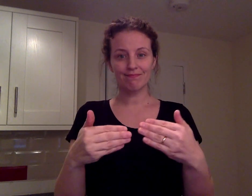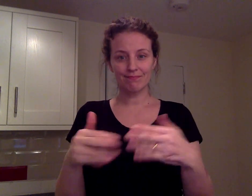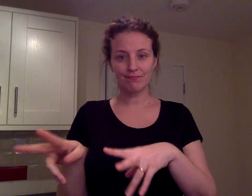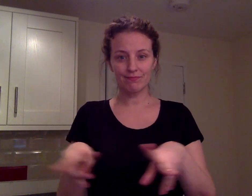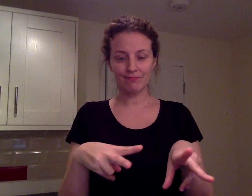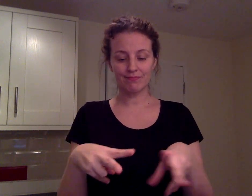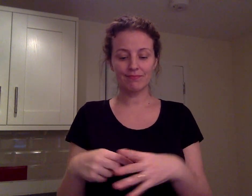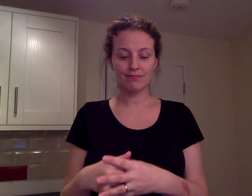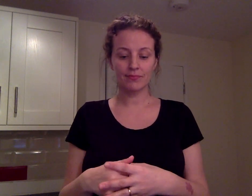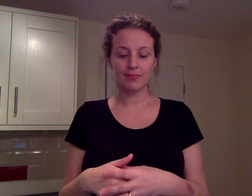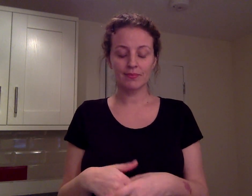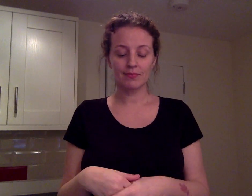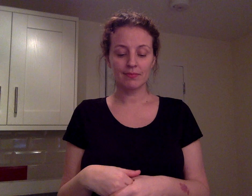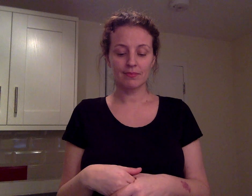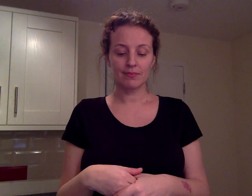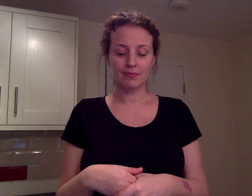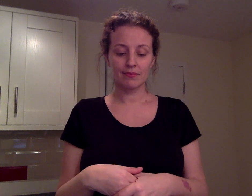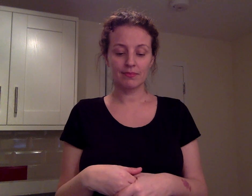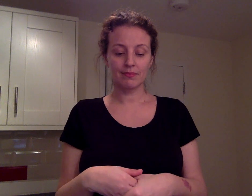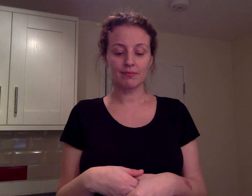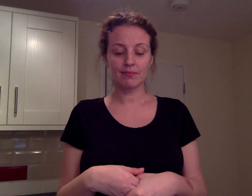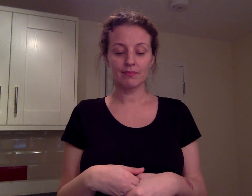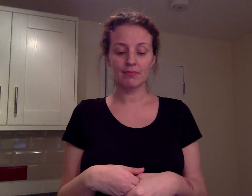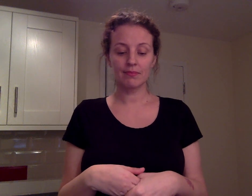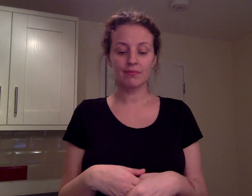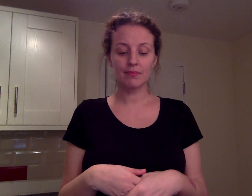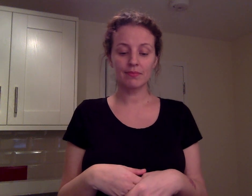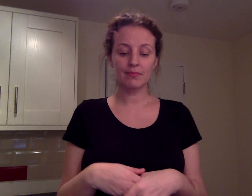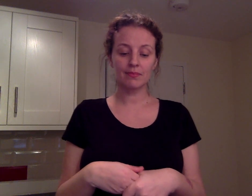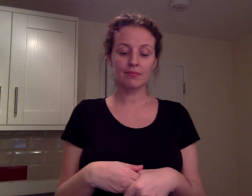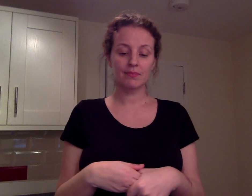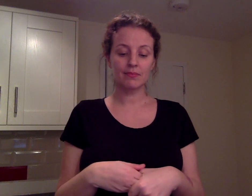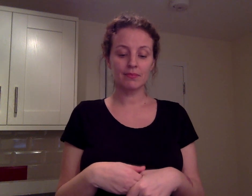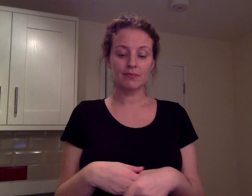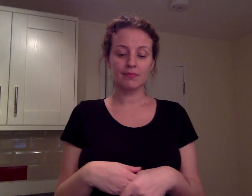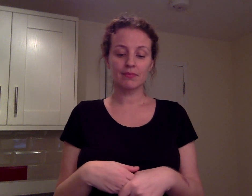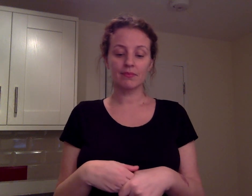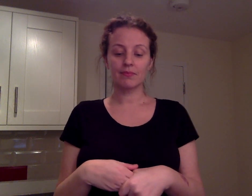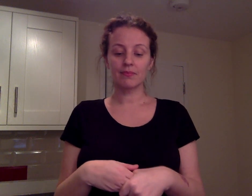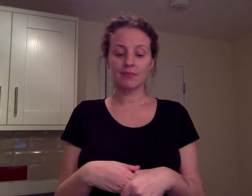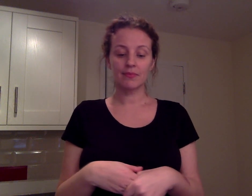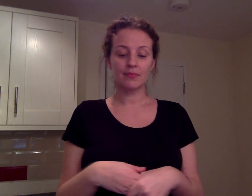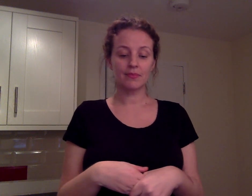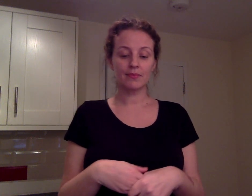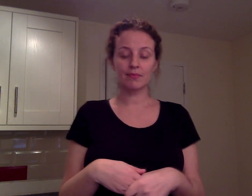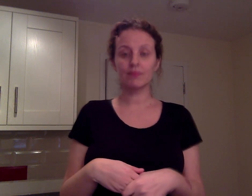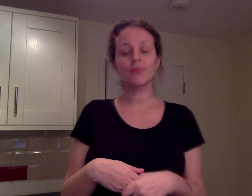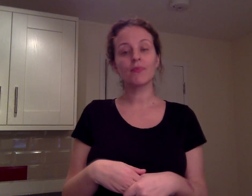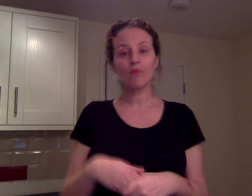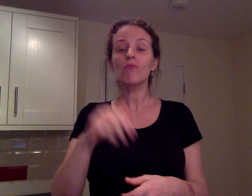Yes you can join online but maybe it's best you visit the sports centre and have a look around and think yes or no.